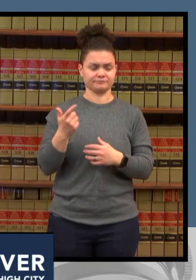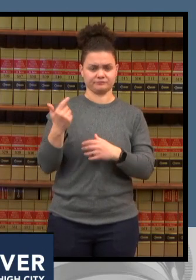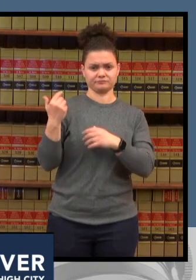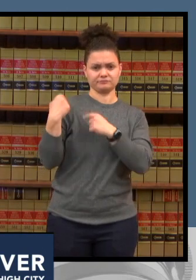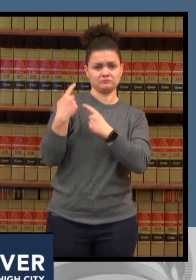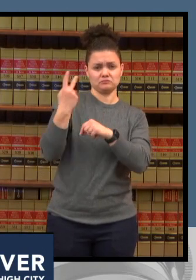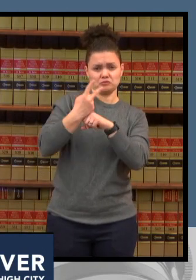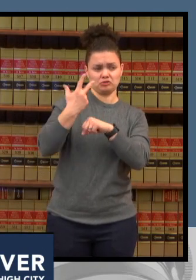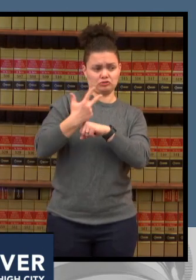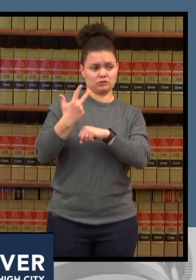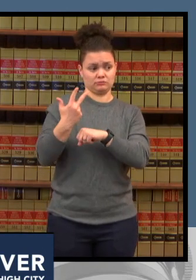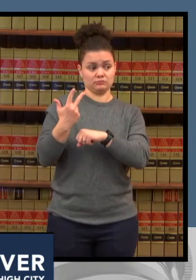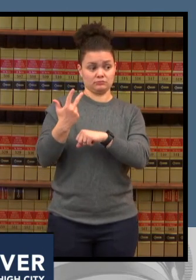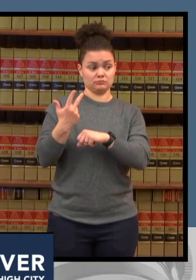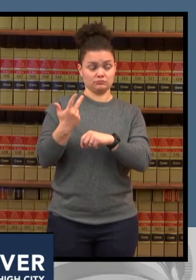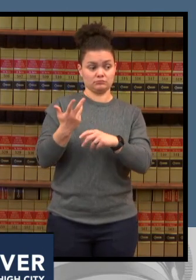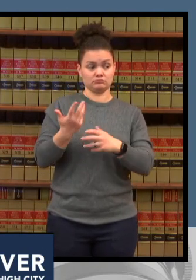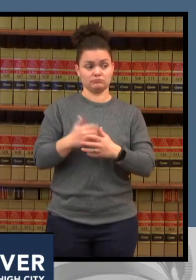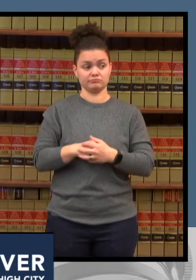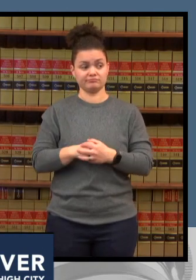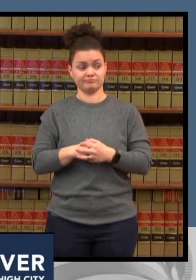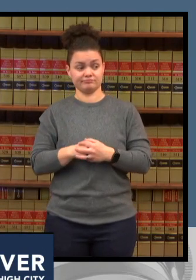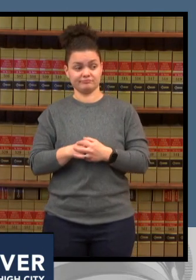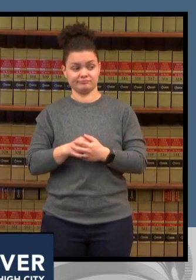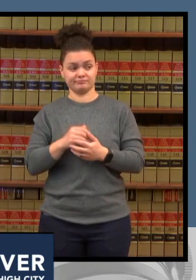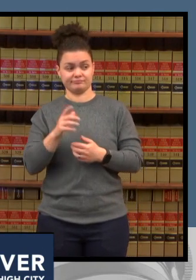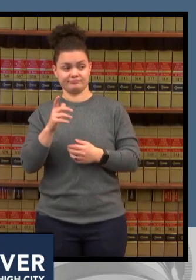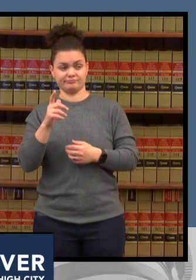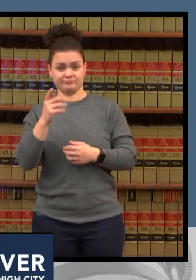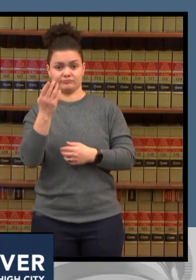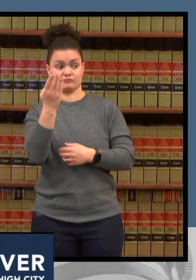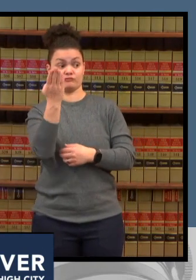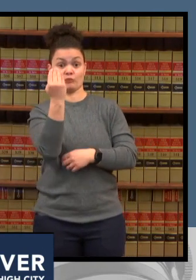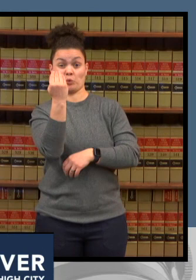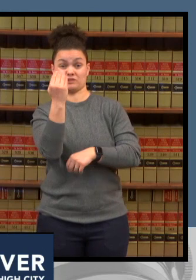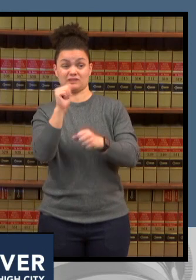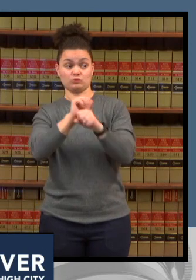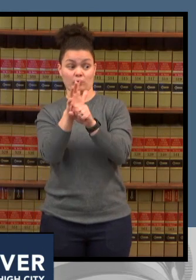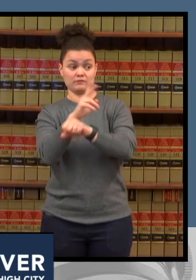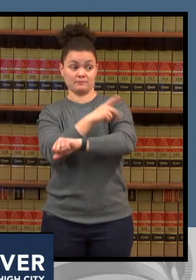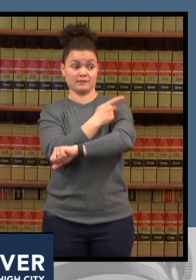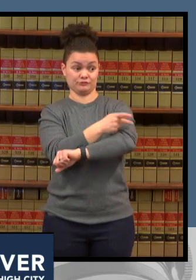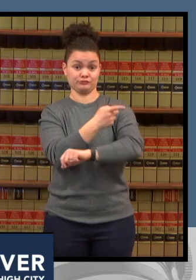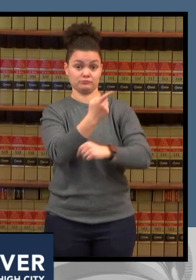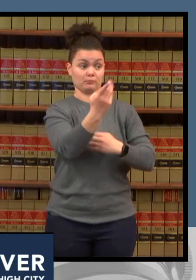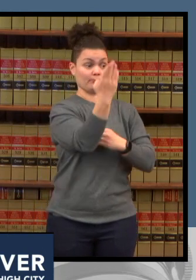uh 14 or so coveted patients and by the end of that same day they had over 60. so when